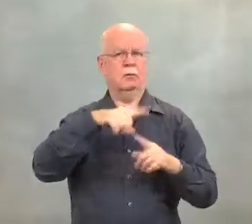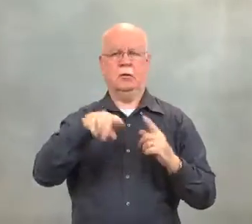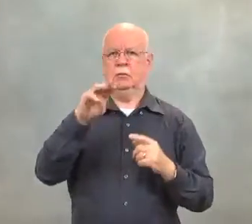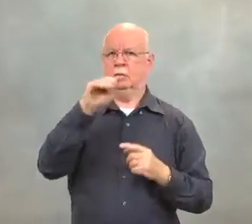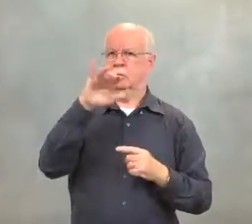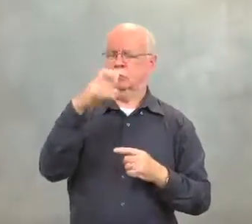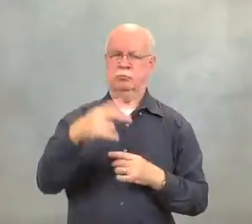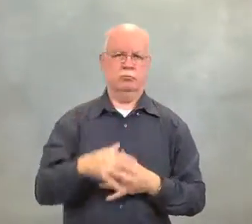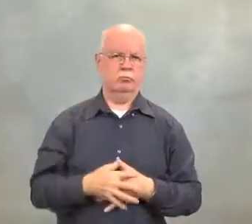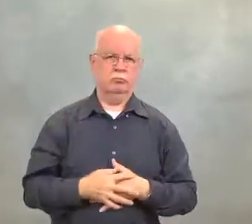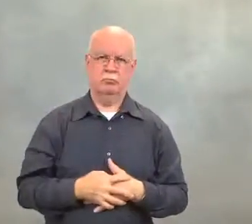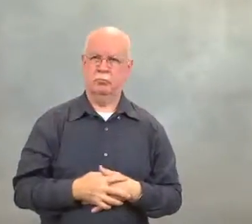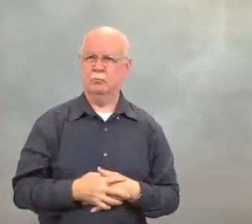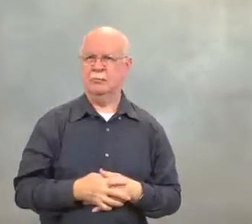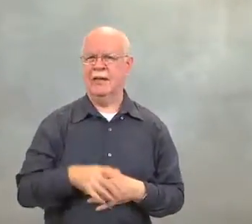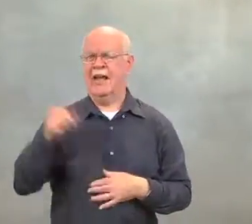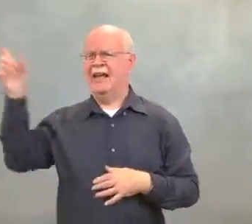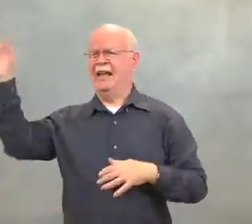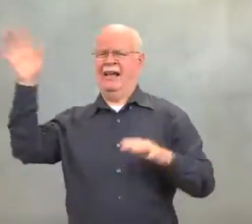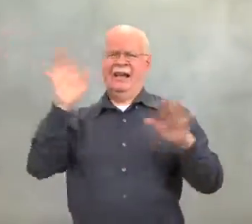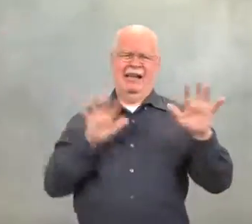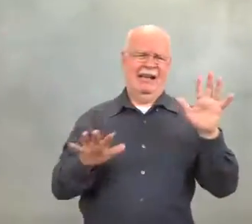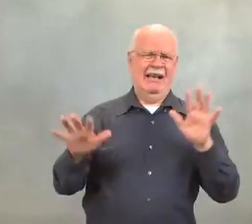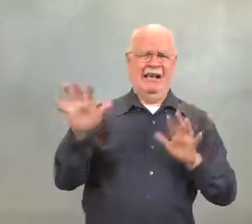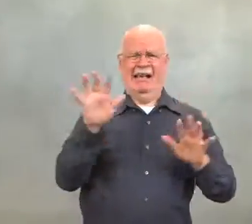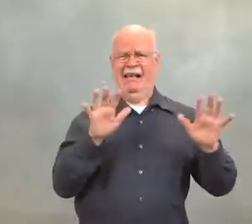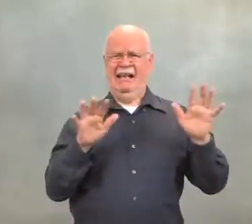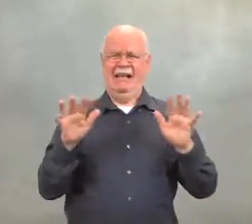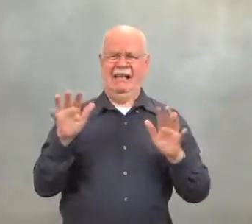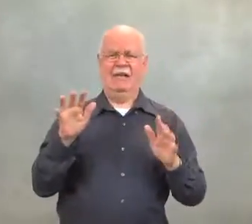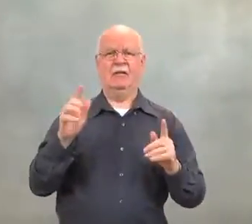Michigan would not agree, so Washington had to come up with something else.